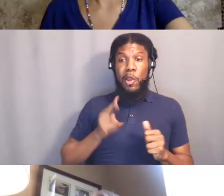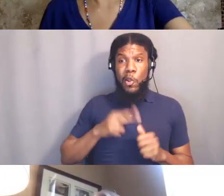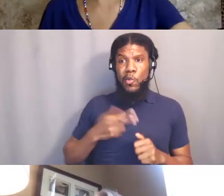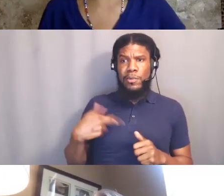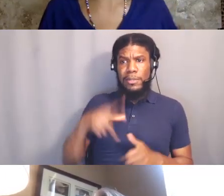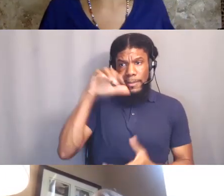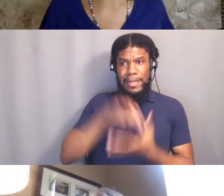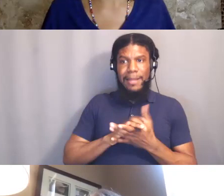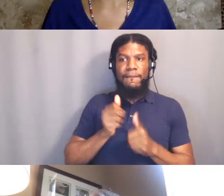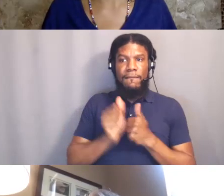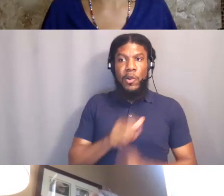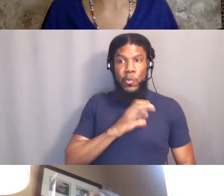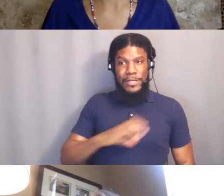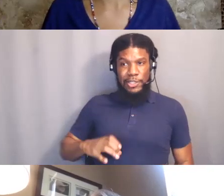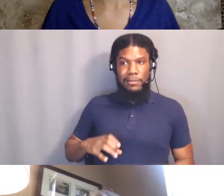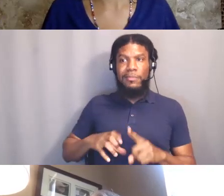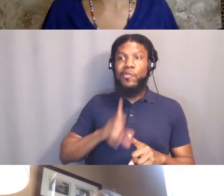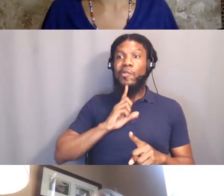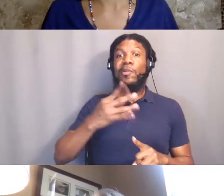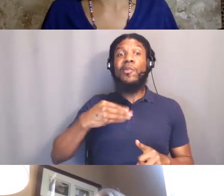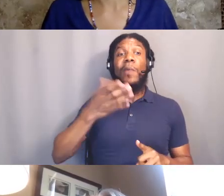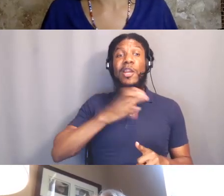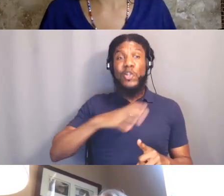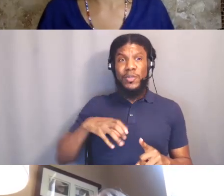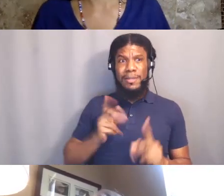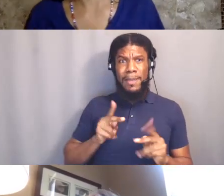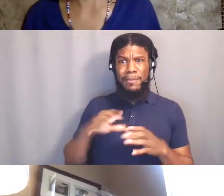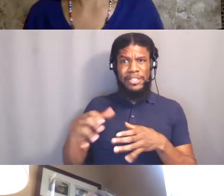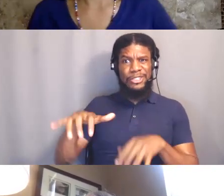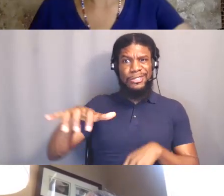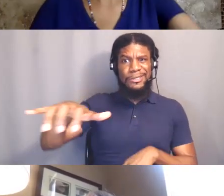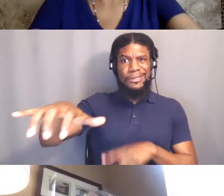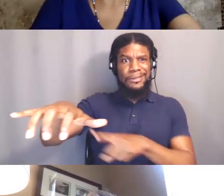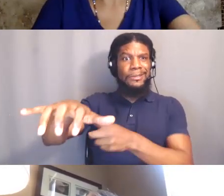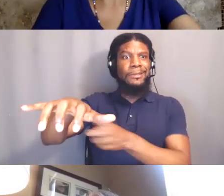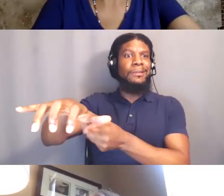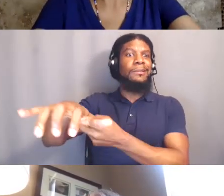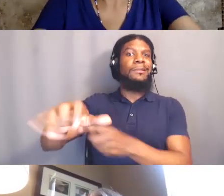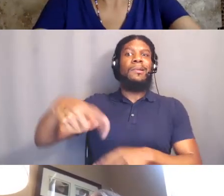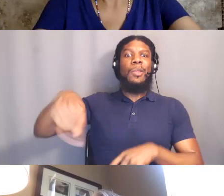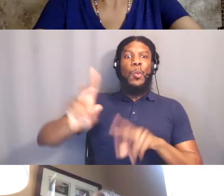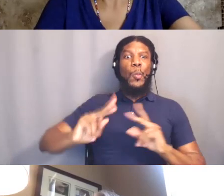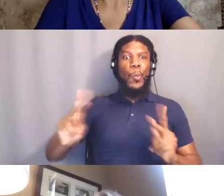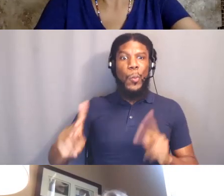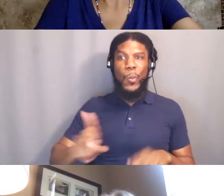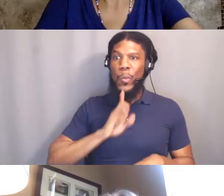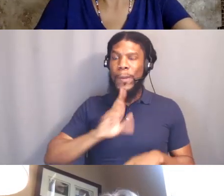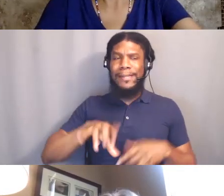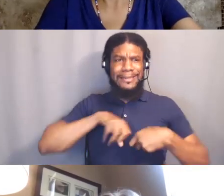it is White Christians that today are causing so much of the pain and the division.